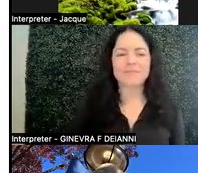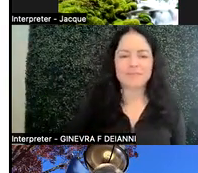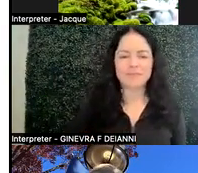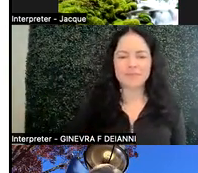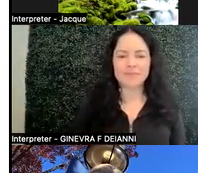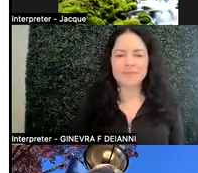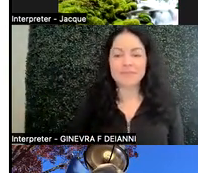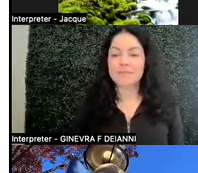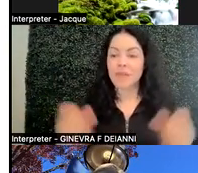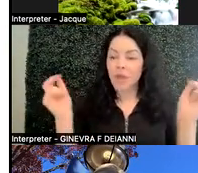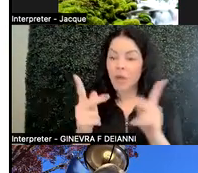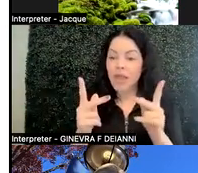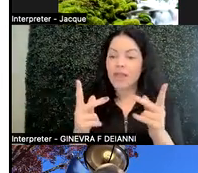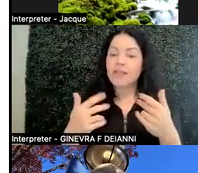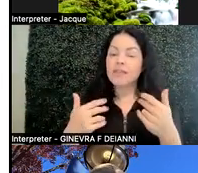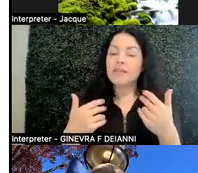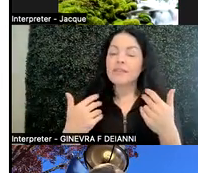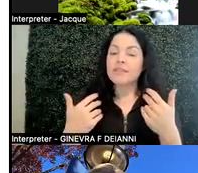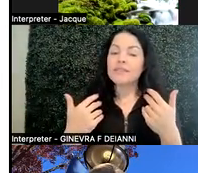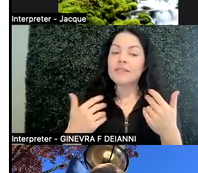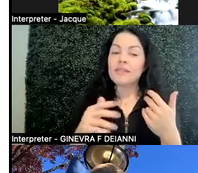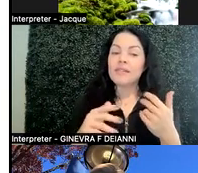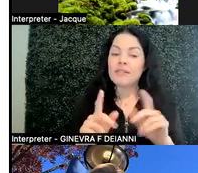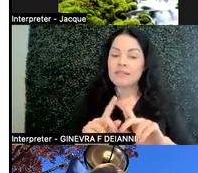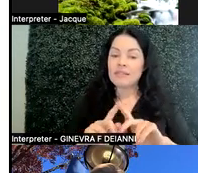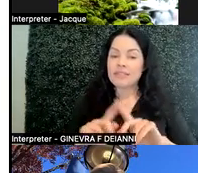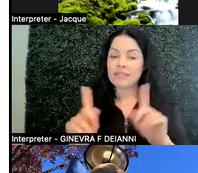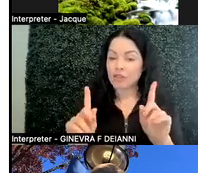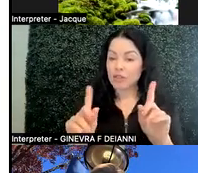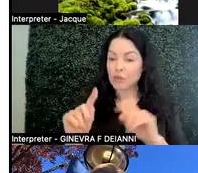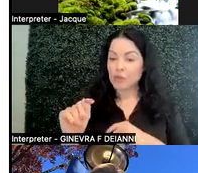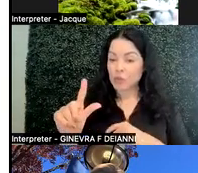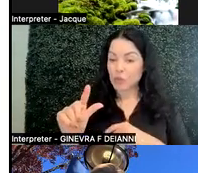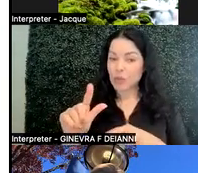OK. And then another great tool to use is build structure.